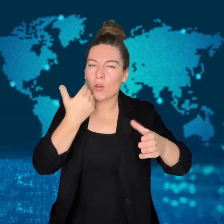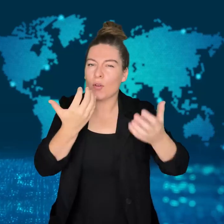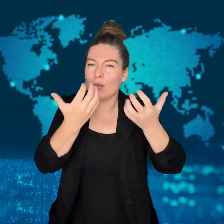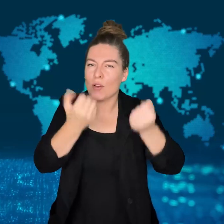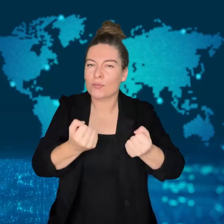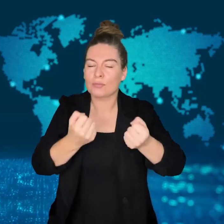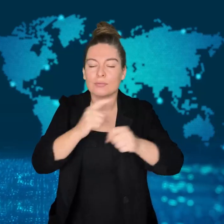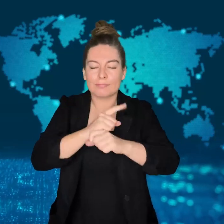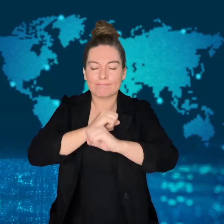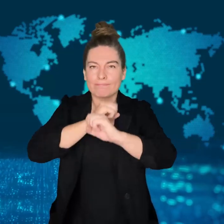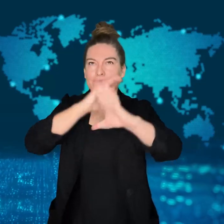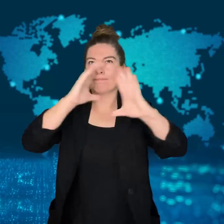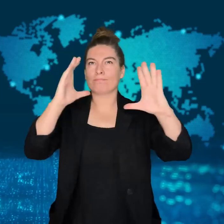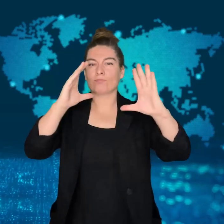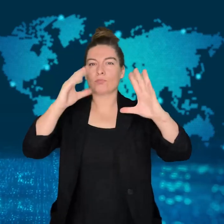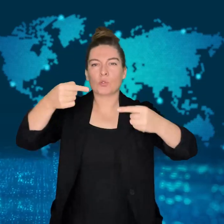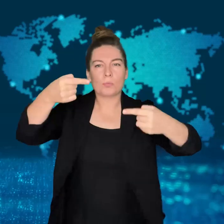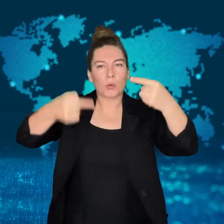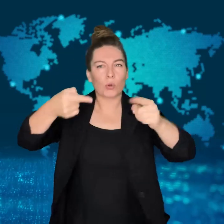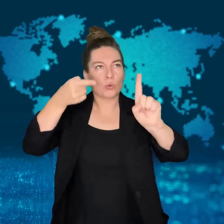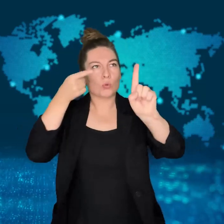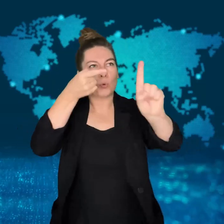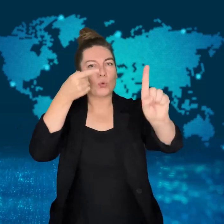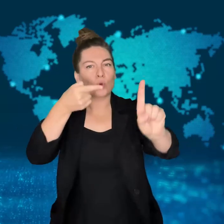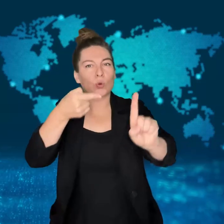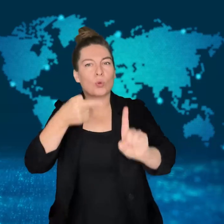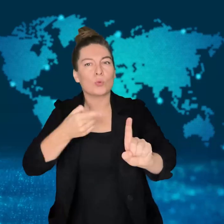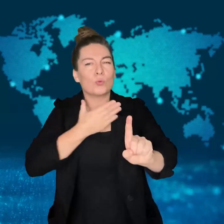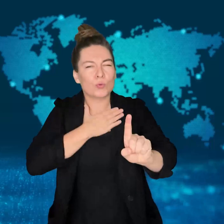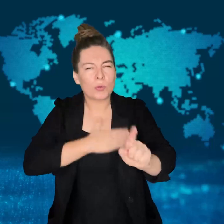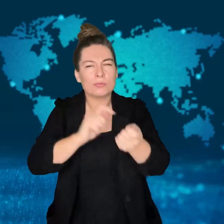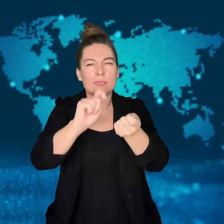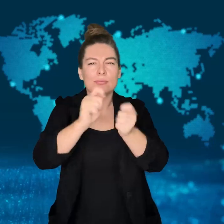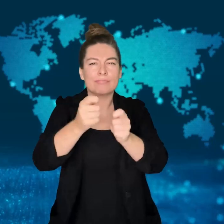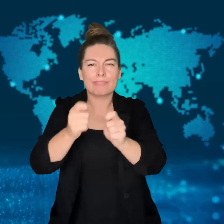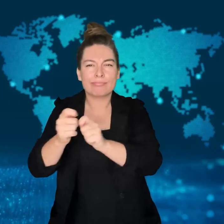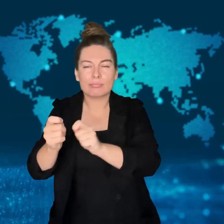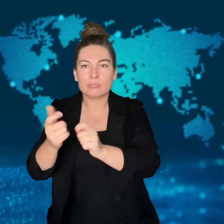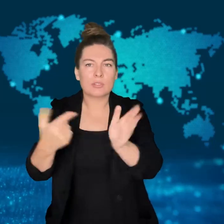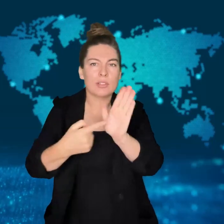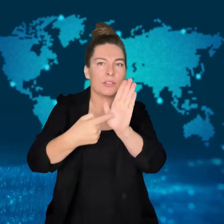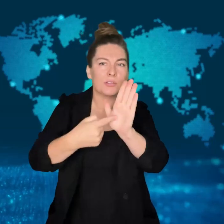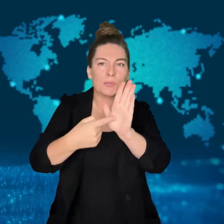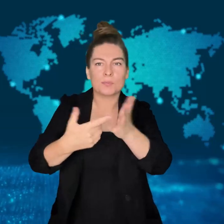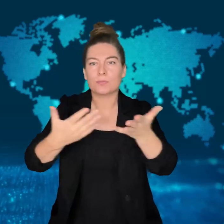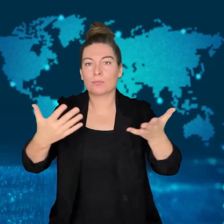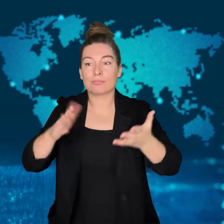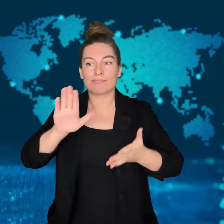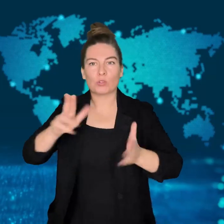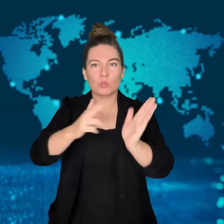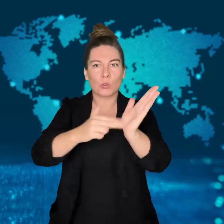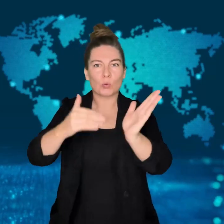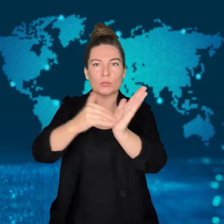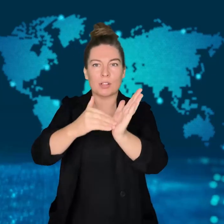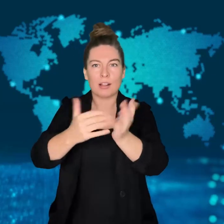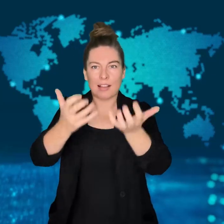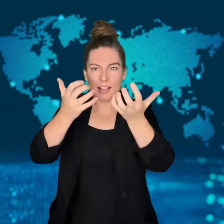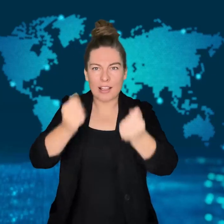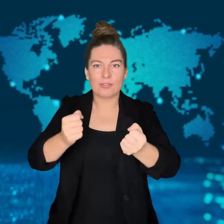The new government is poised to make changes regarding the country's Indigenous people.